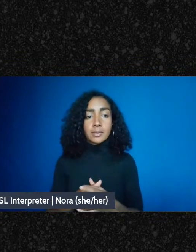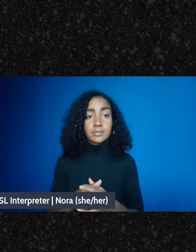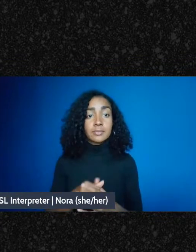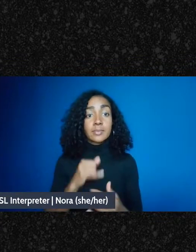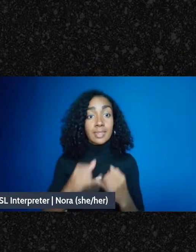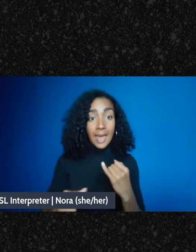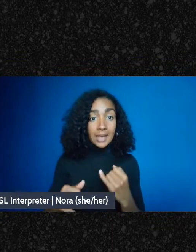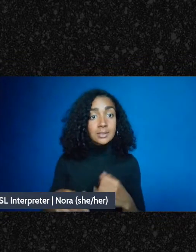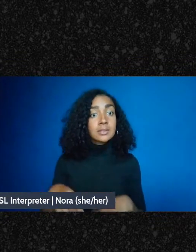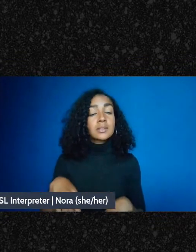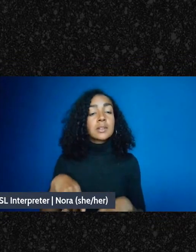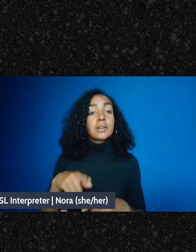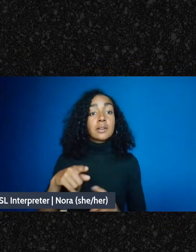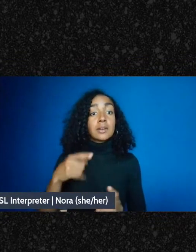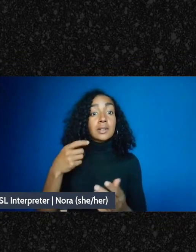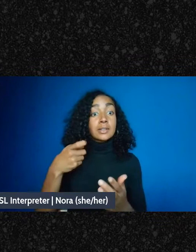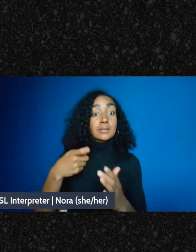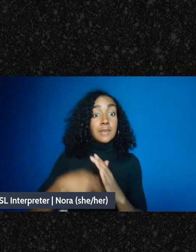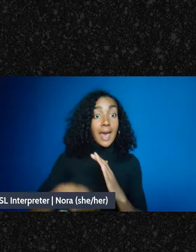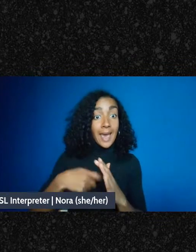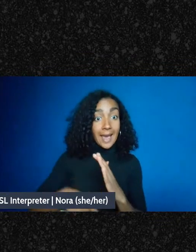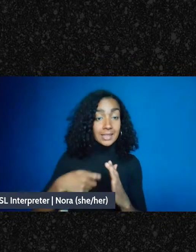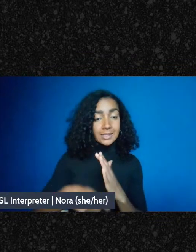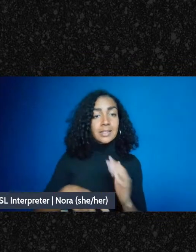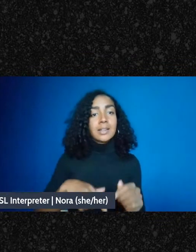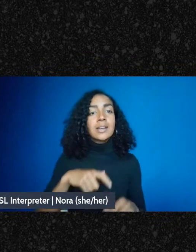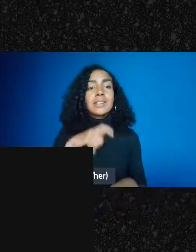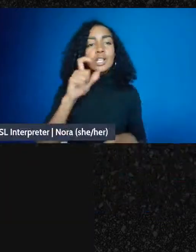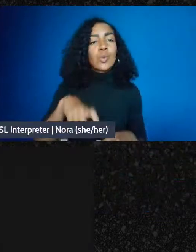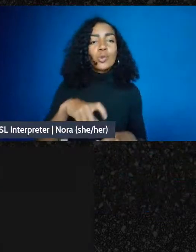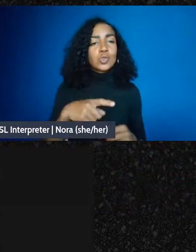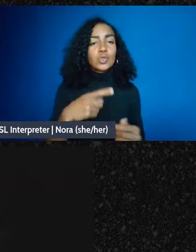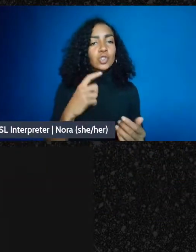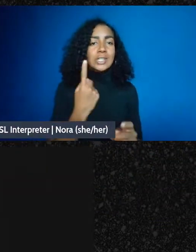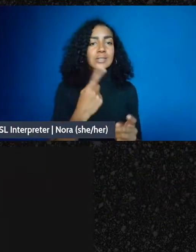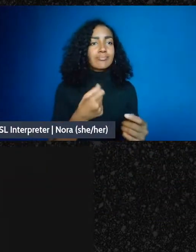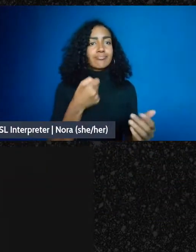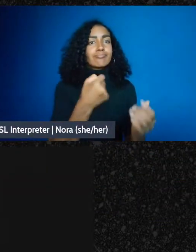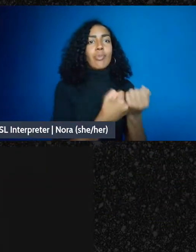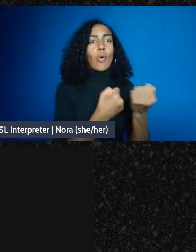to help the poor, but we should think about what our tools for moving-moving money or subsidizing.